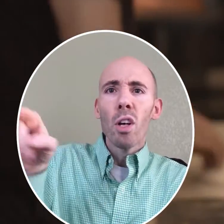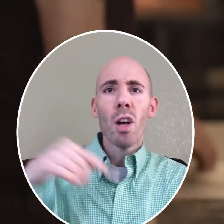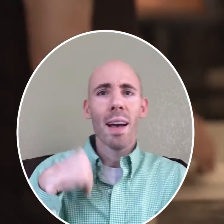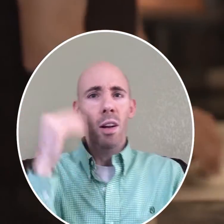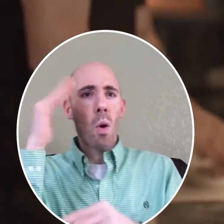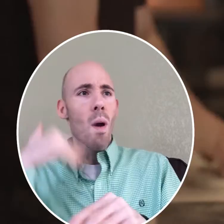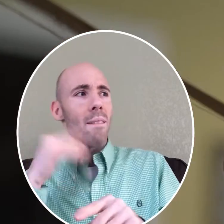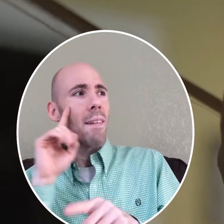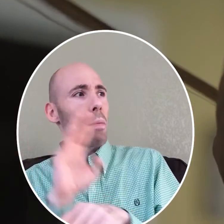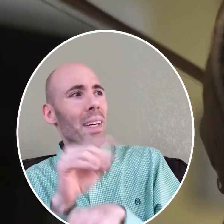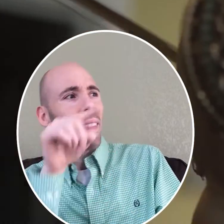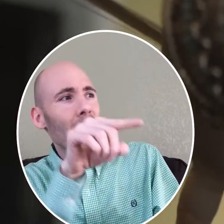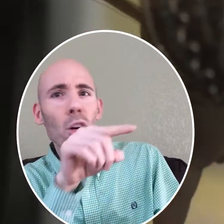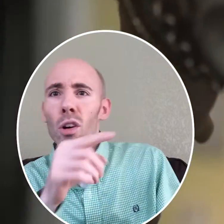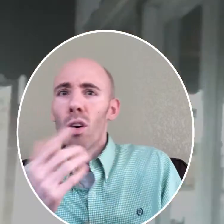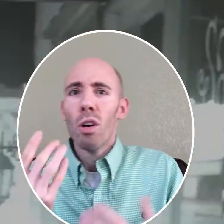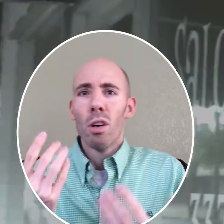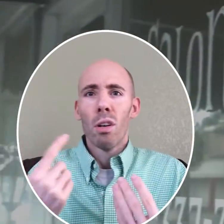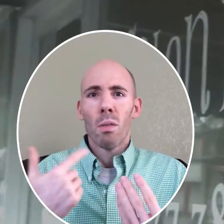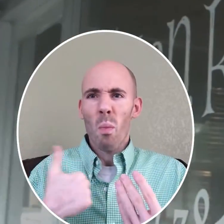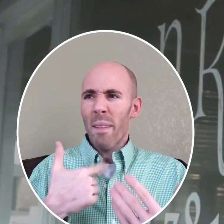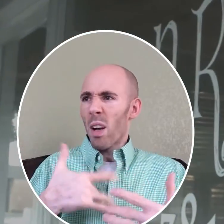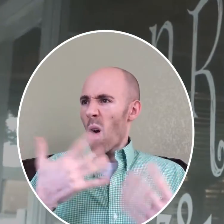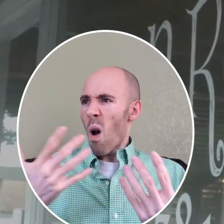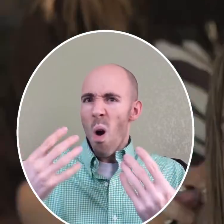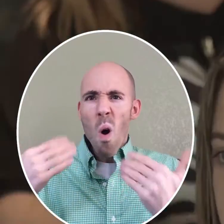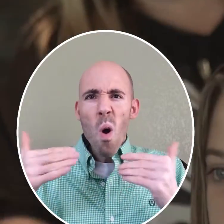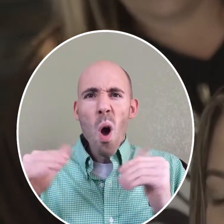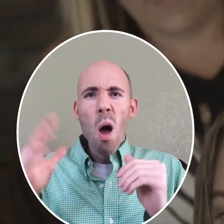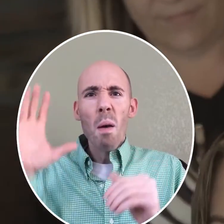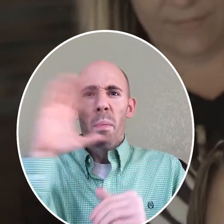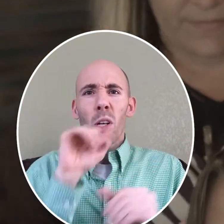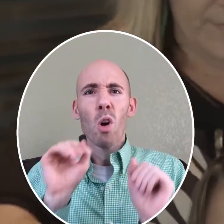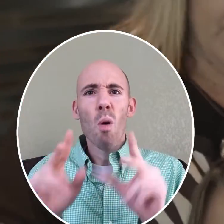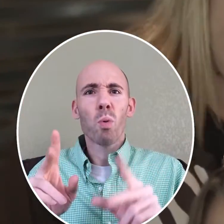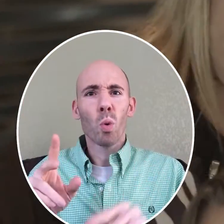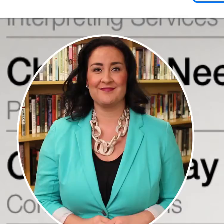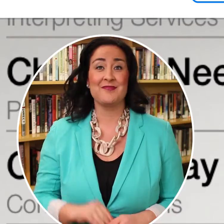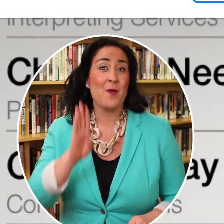or 'I didn’t know that was a Deaf business.' We felt like, ugh, what a missed opportunity!"